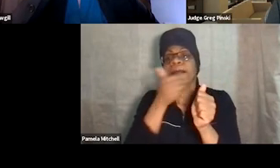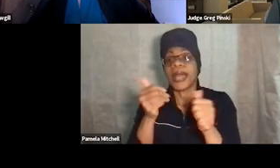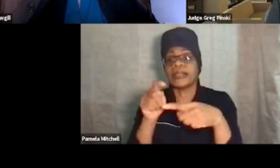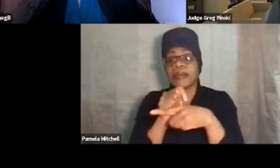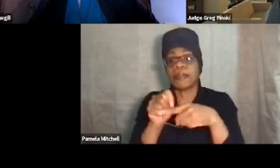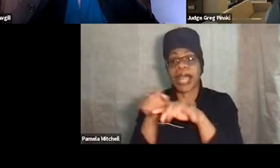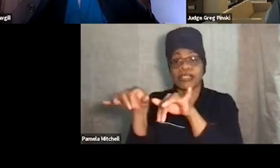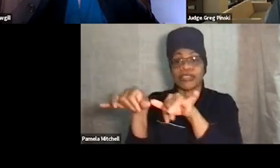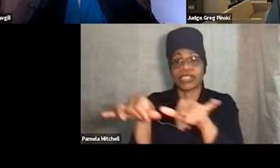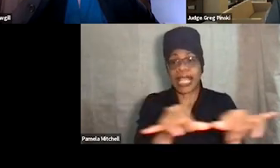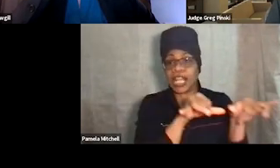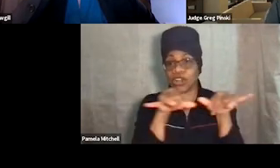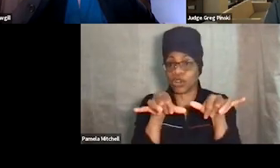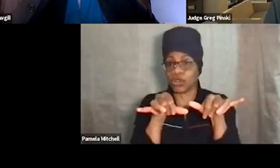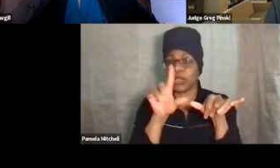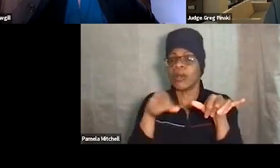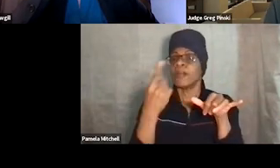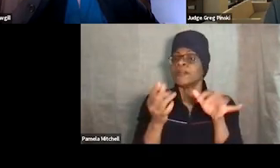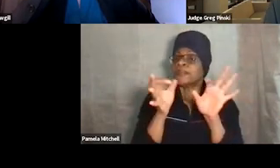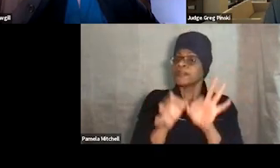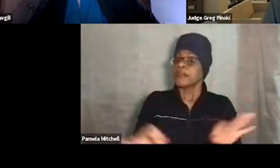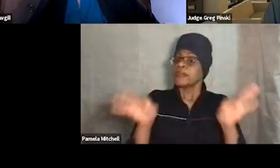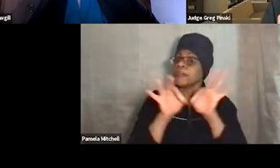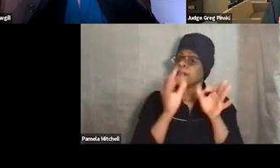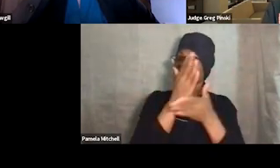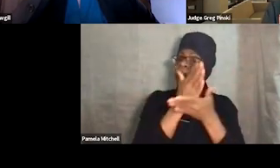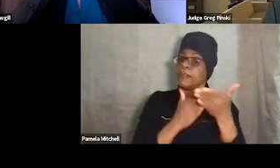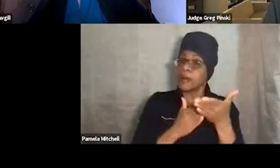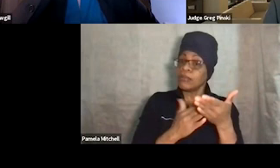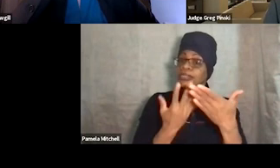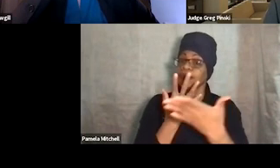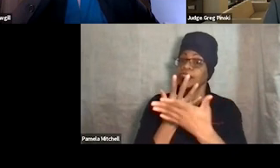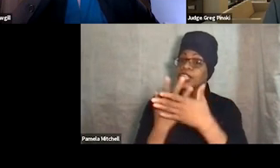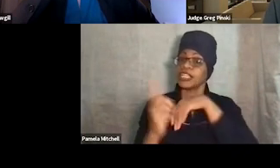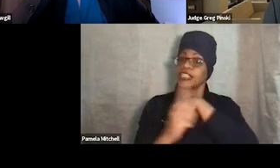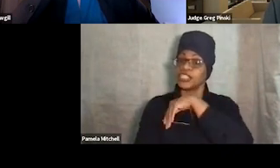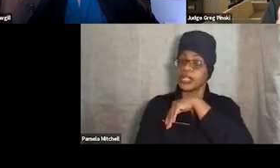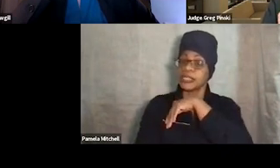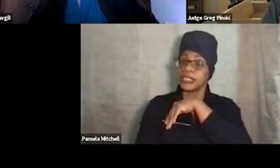One of the important components of jail sanctions is due process.